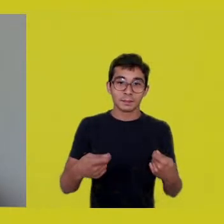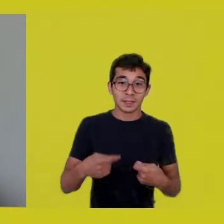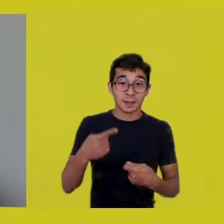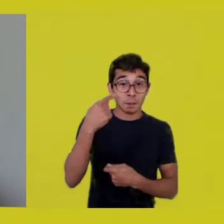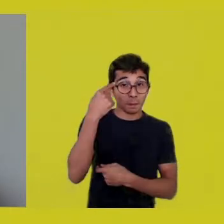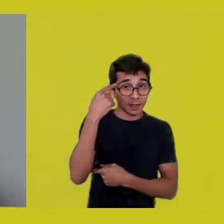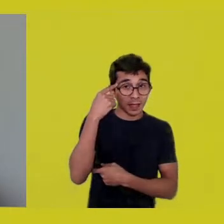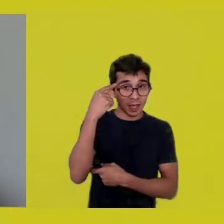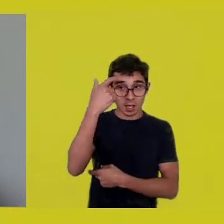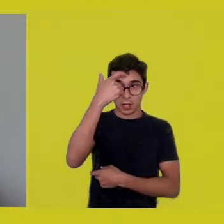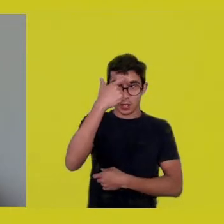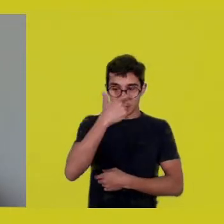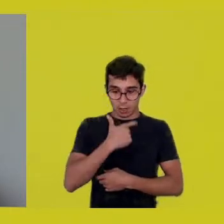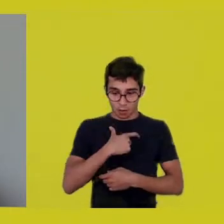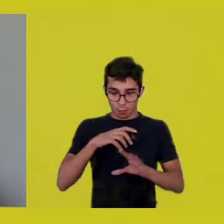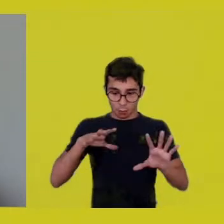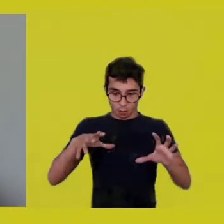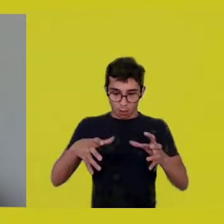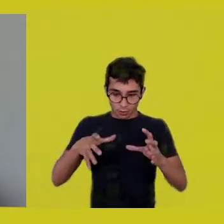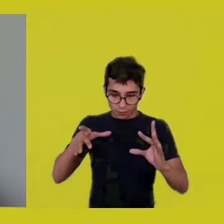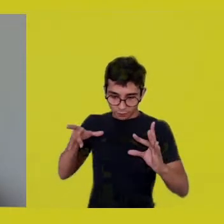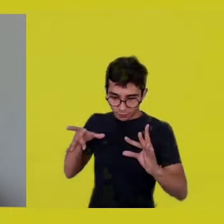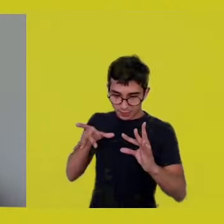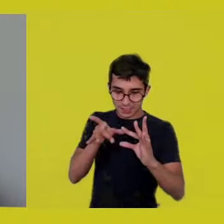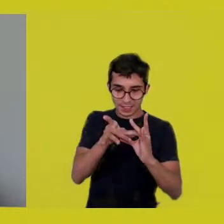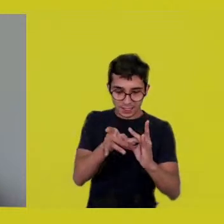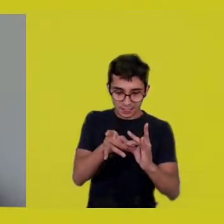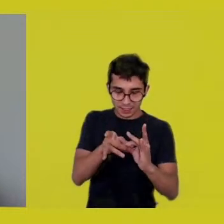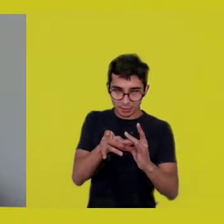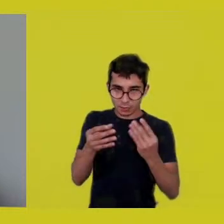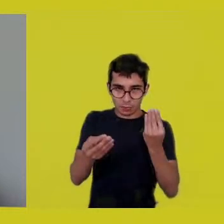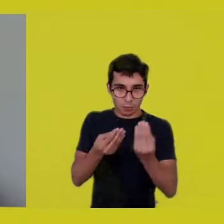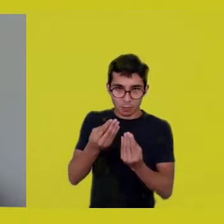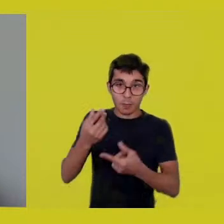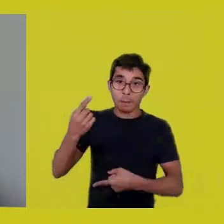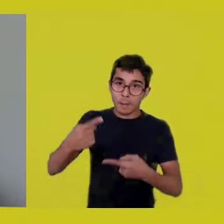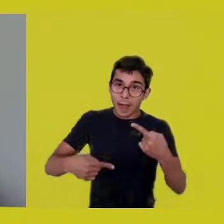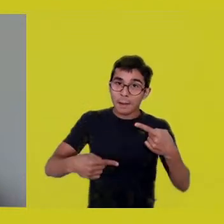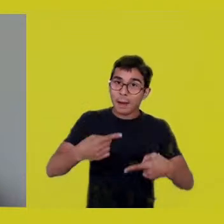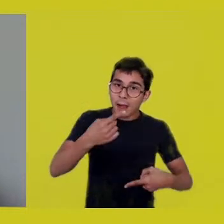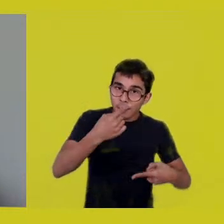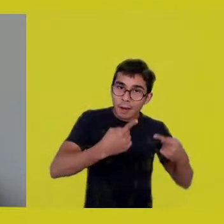who will give more and more broadness to this